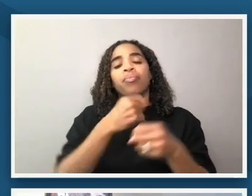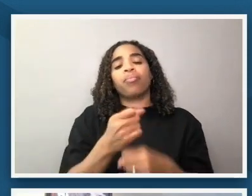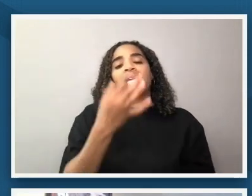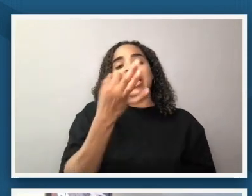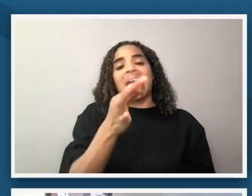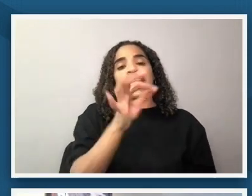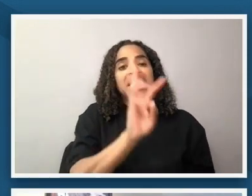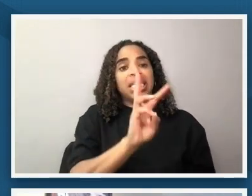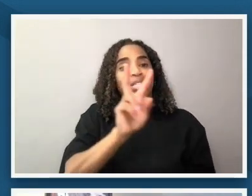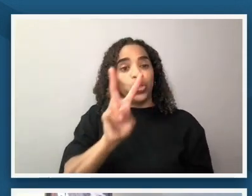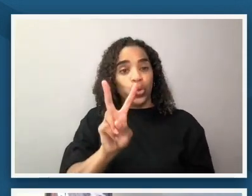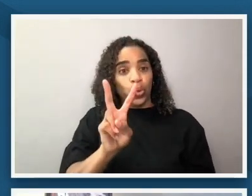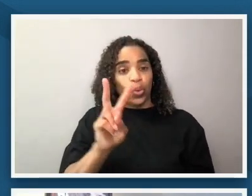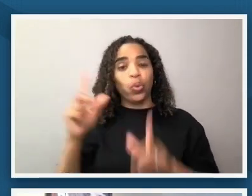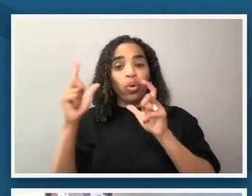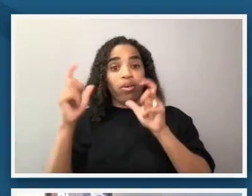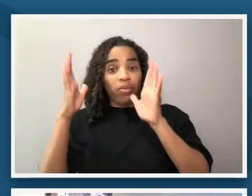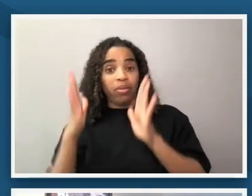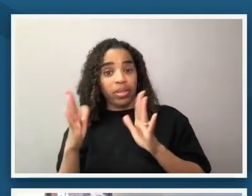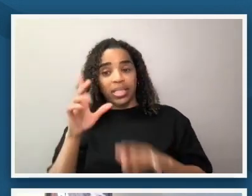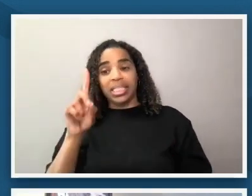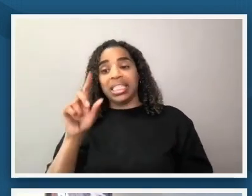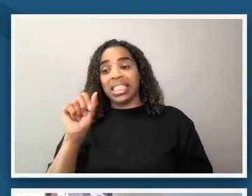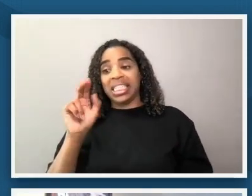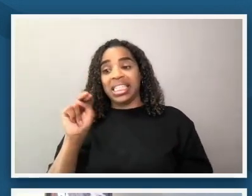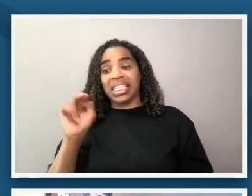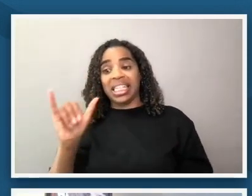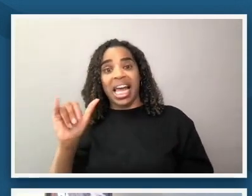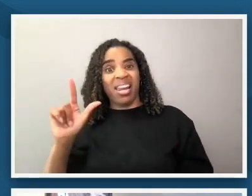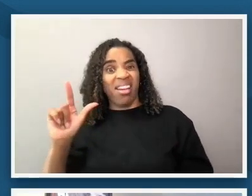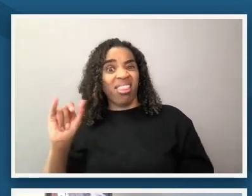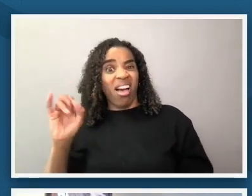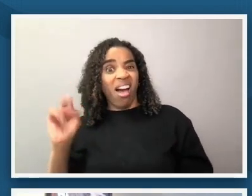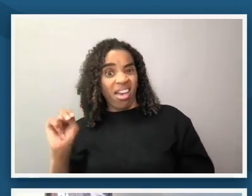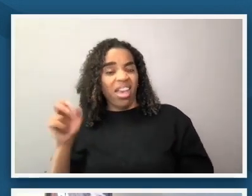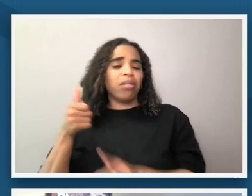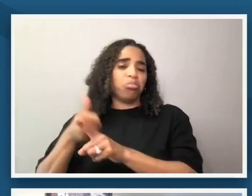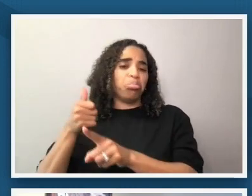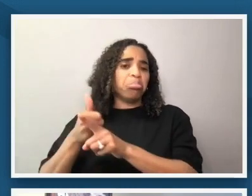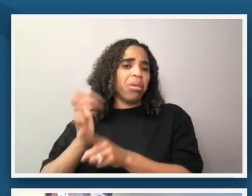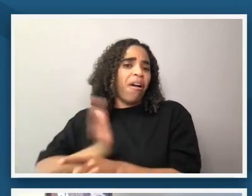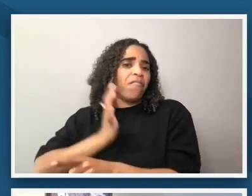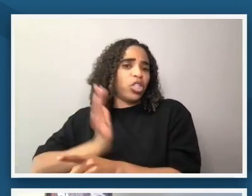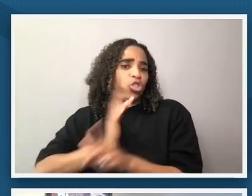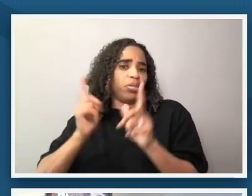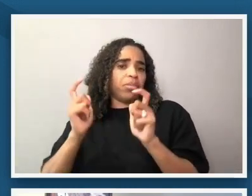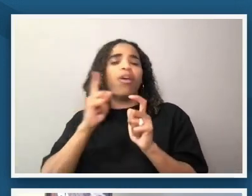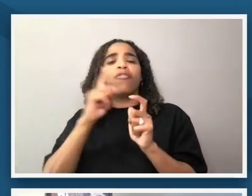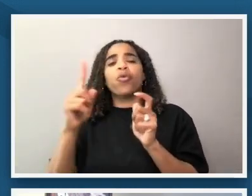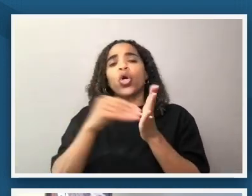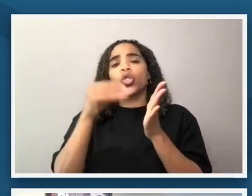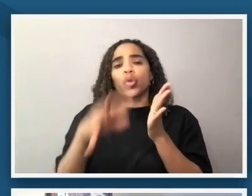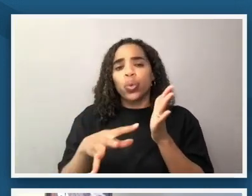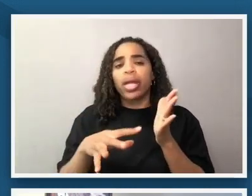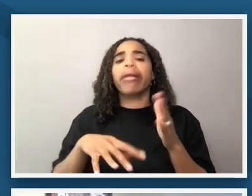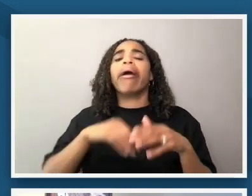the photographer danny lyon who was the official photographer for the student